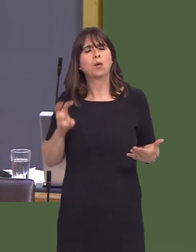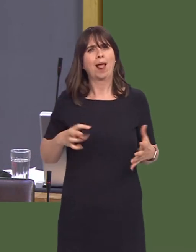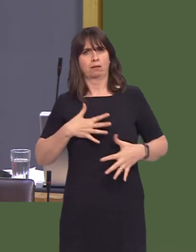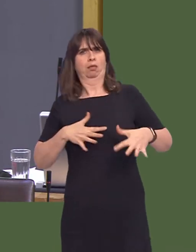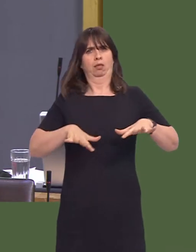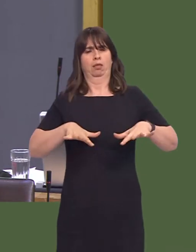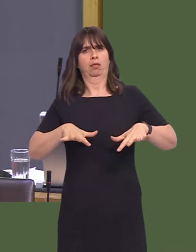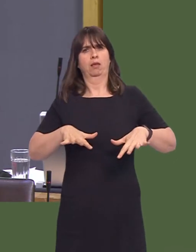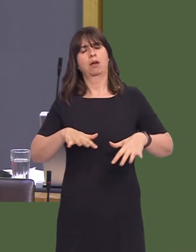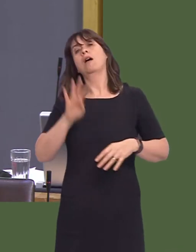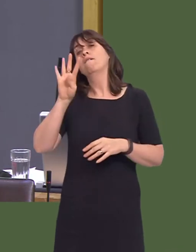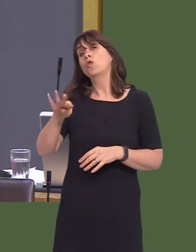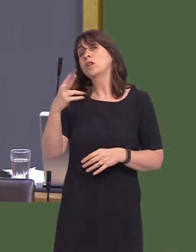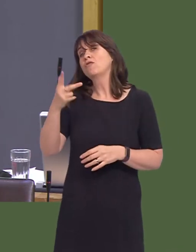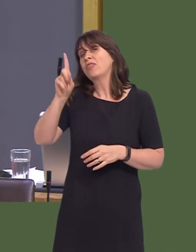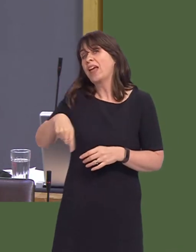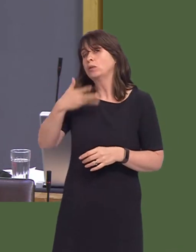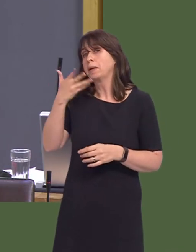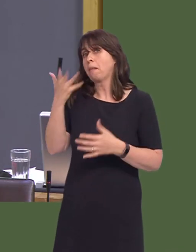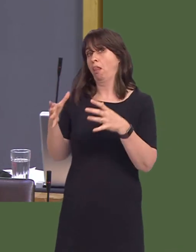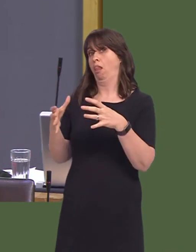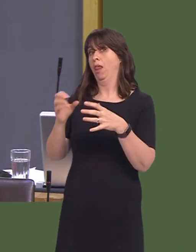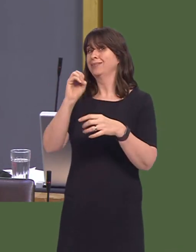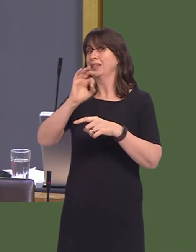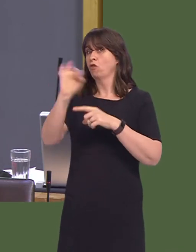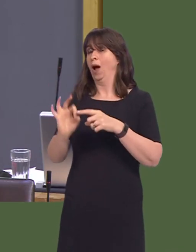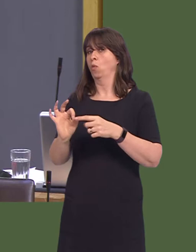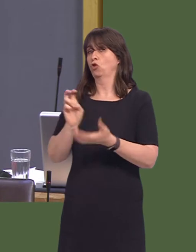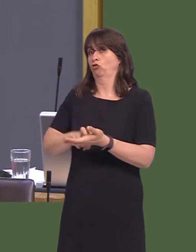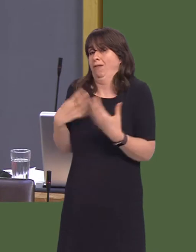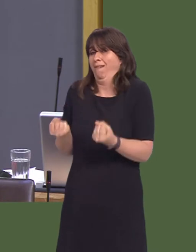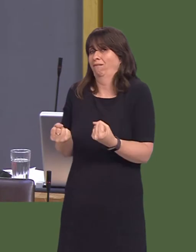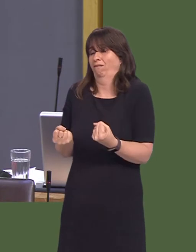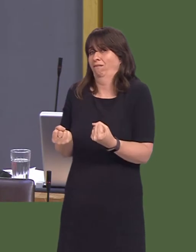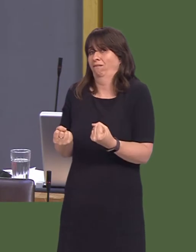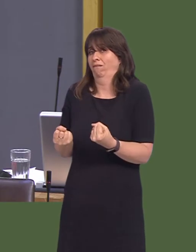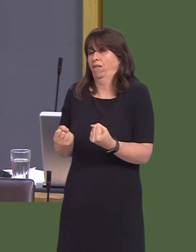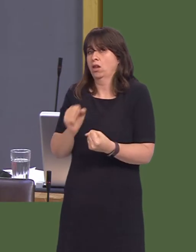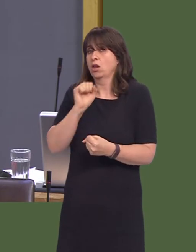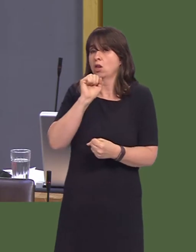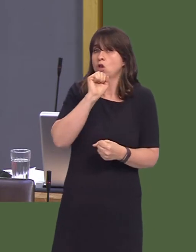the 43,000 people in Wales on zero-hours contracts to where in his Government's economic action